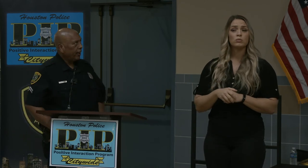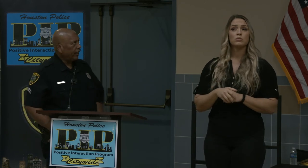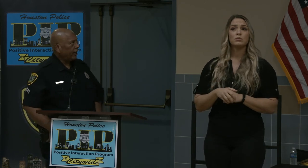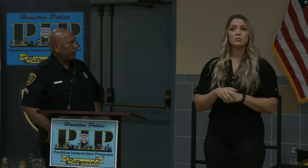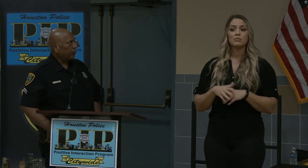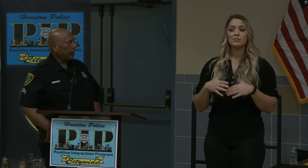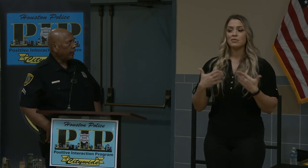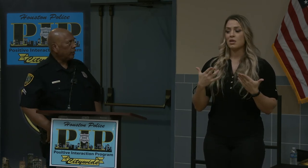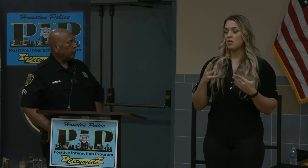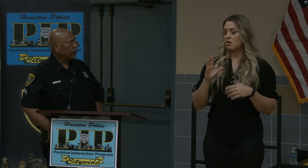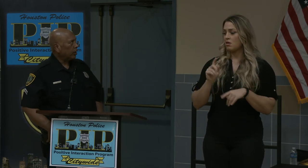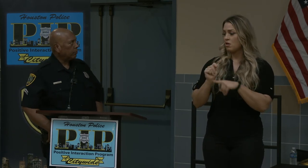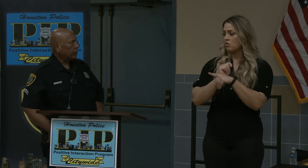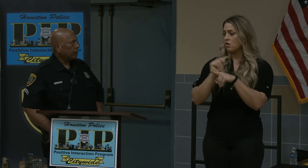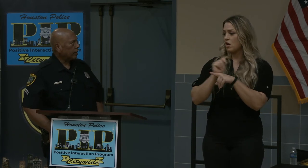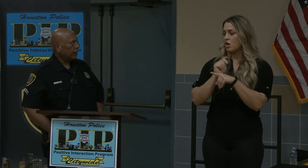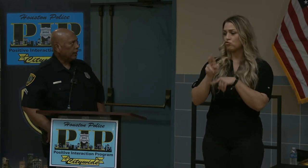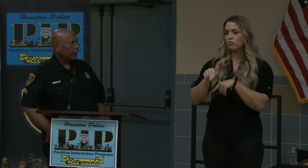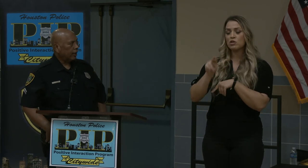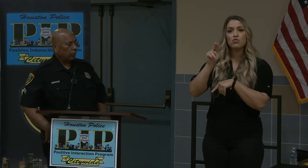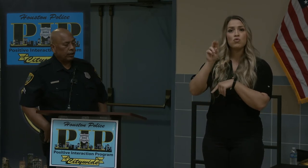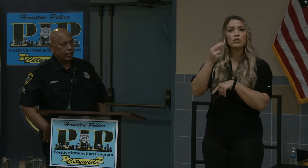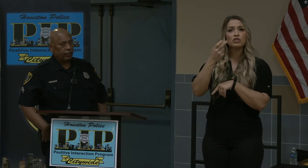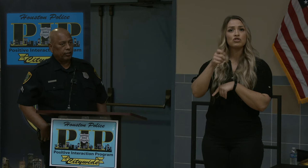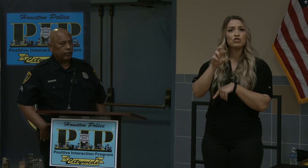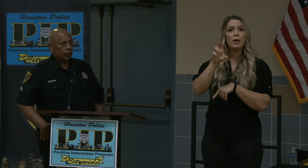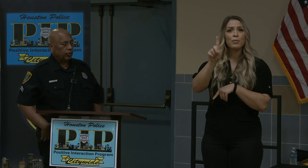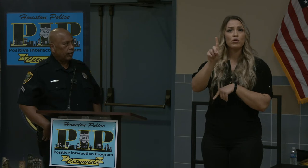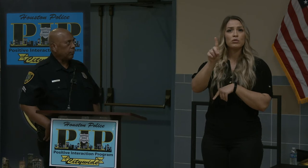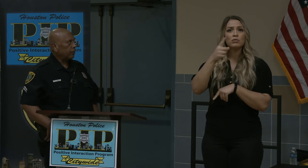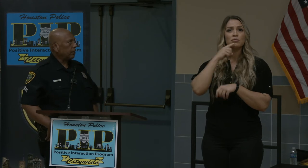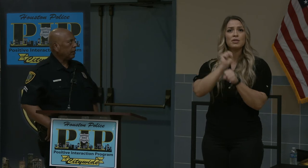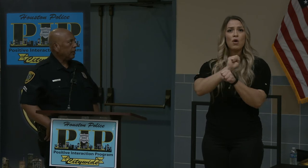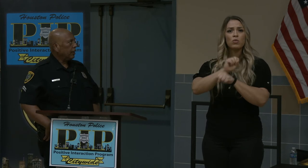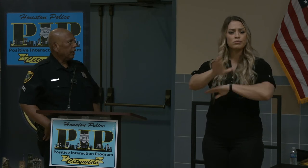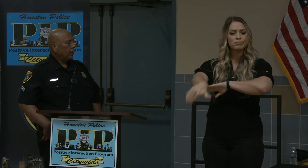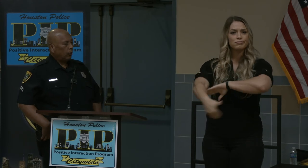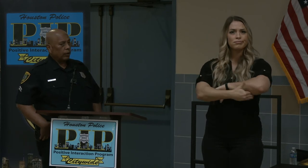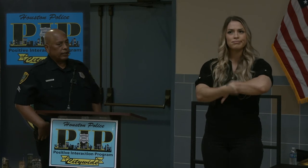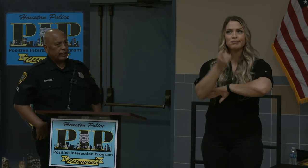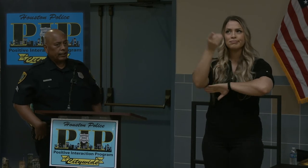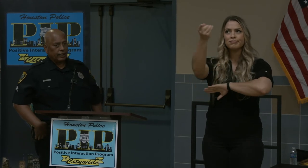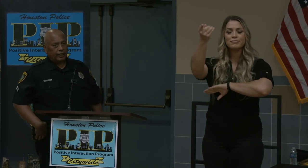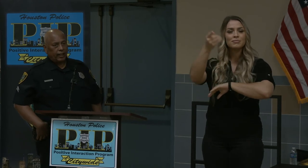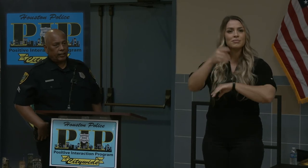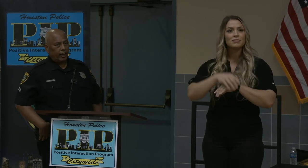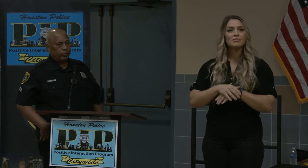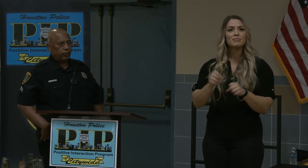and i trained at north shepherd i worked nice at the north shepherd working in gang task force